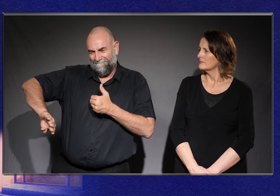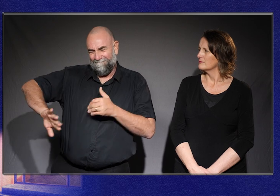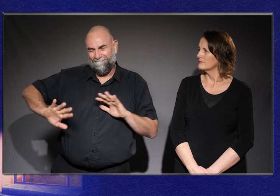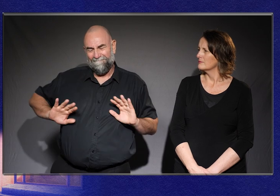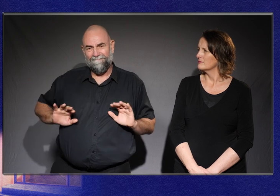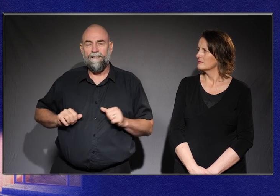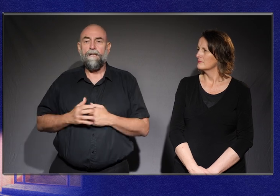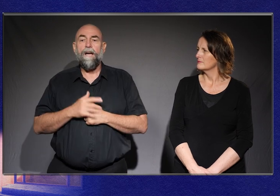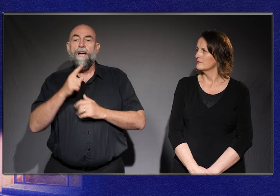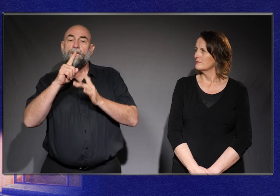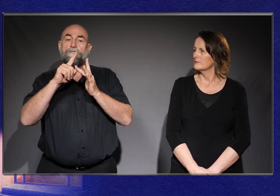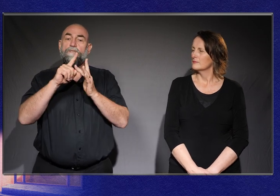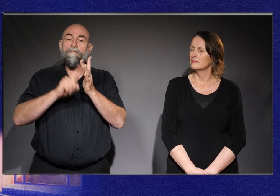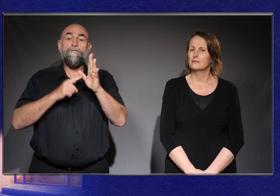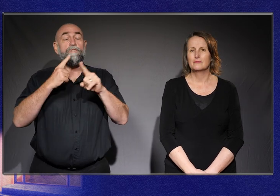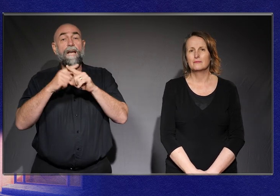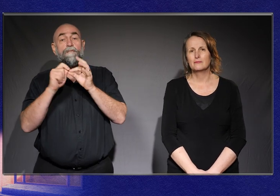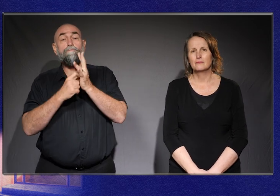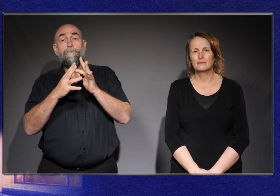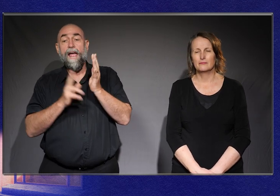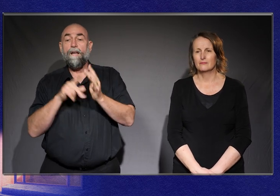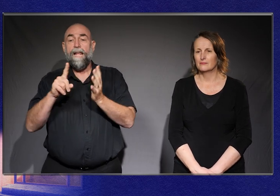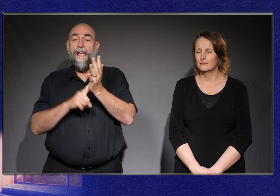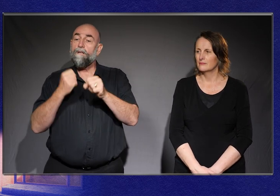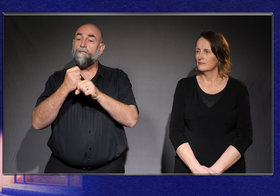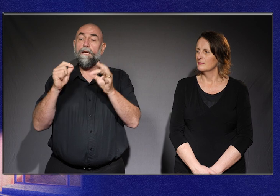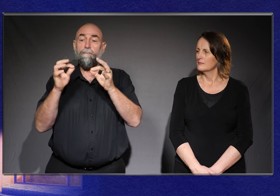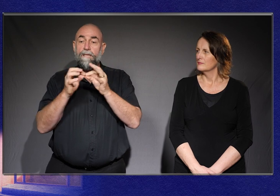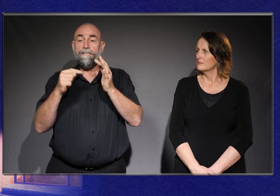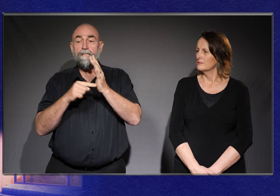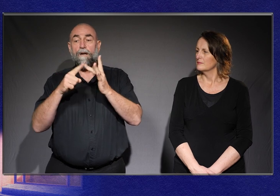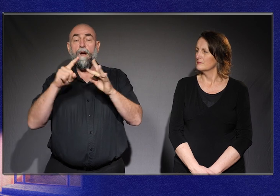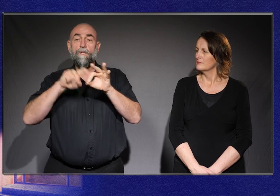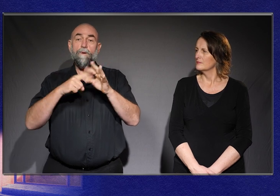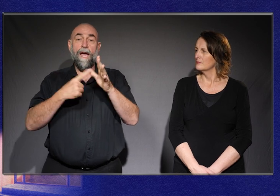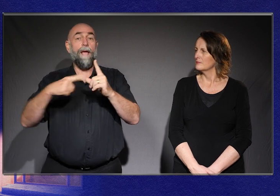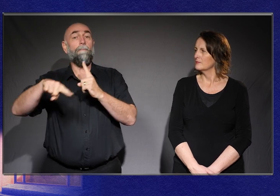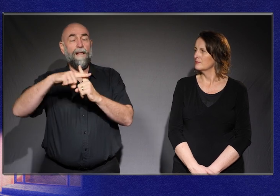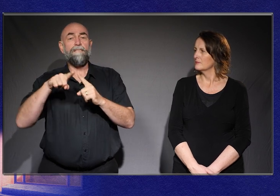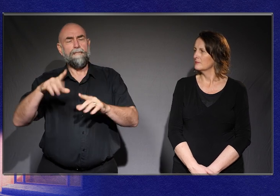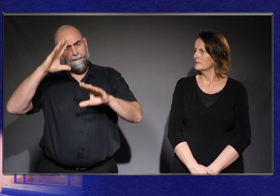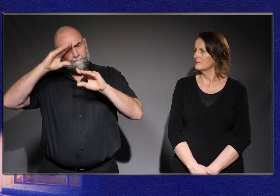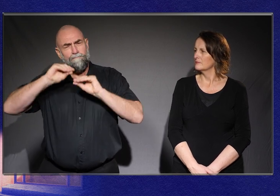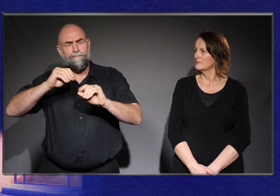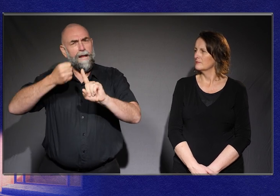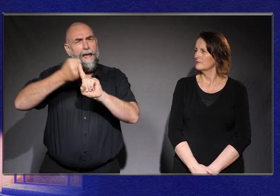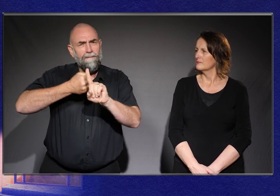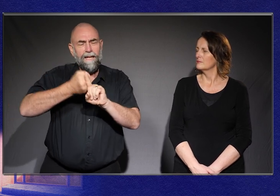Jax Brown is a LGBTIQA+ Disability Activist & Educator and grew up in a small country